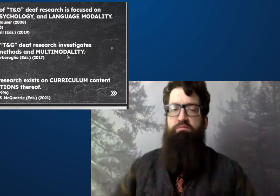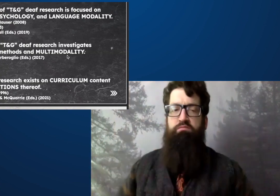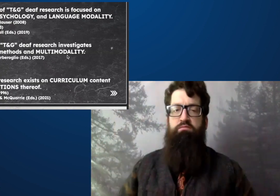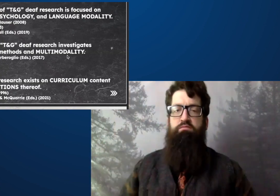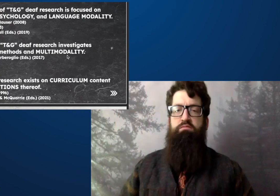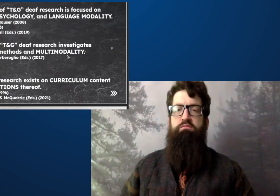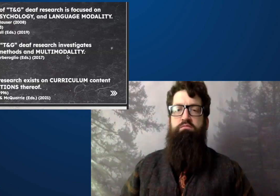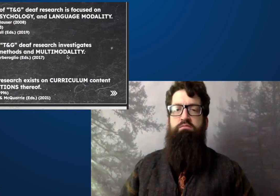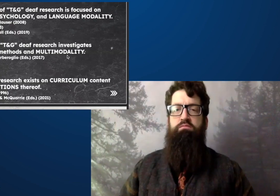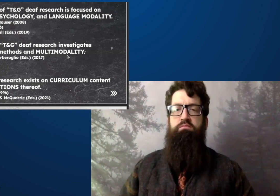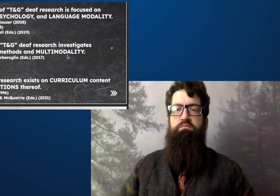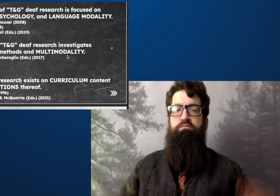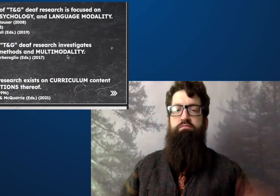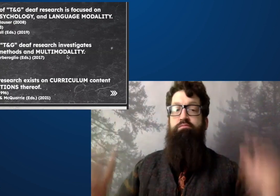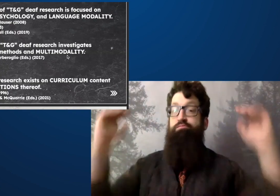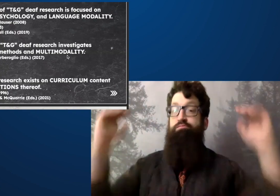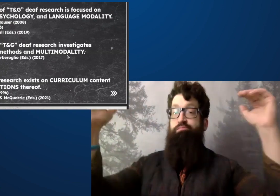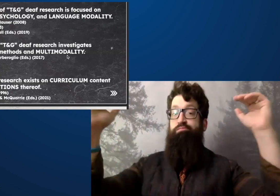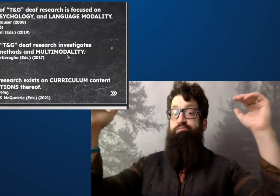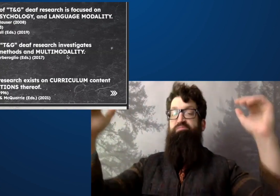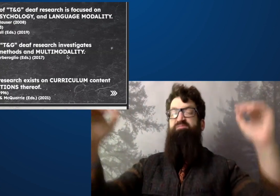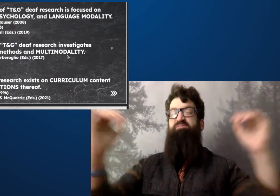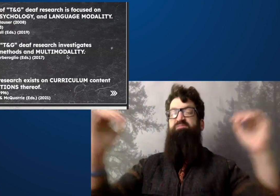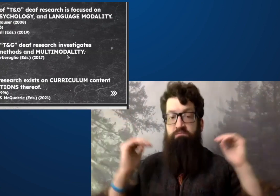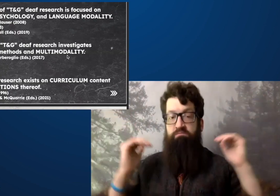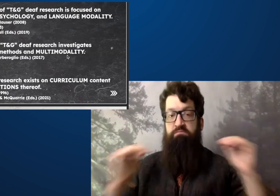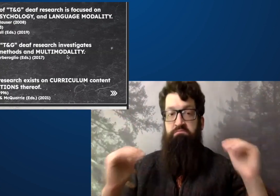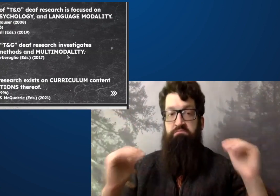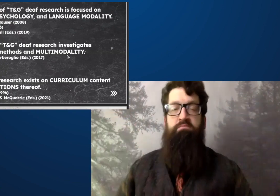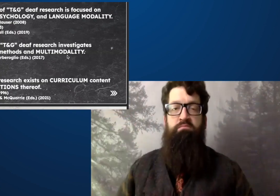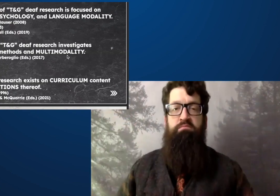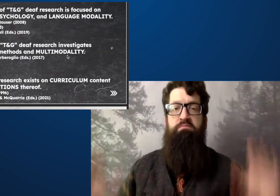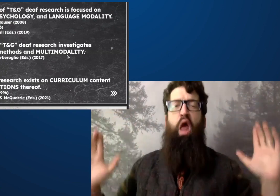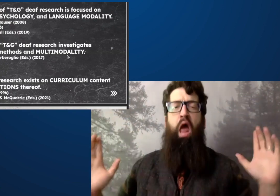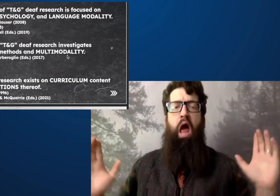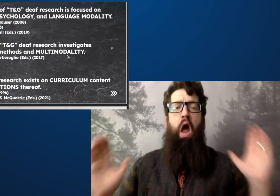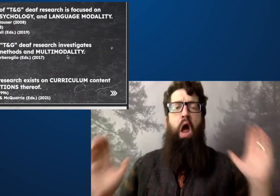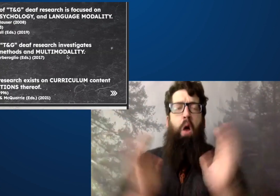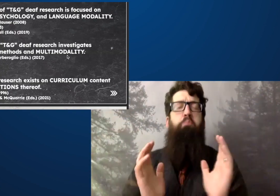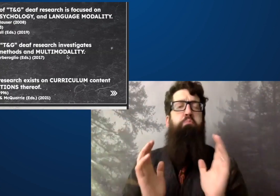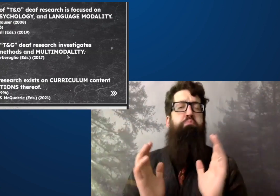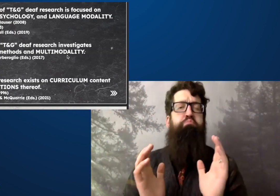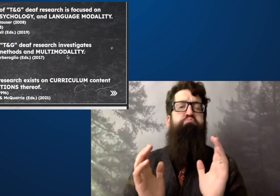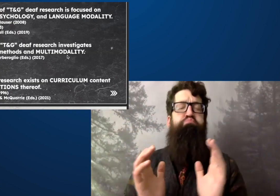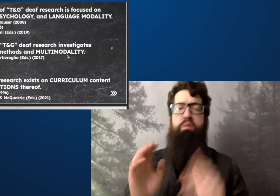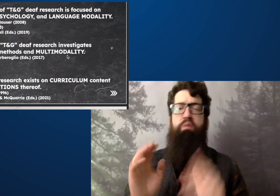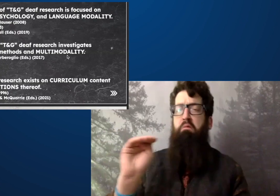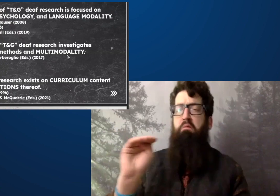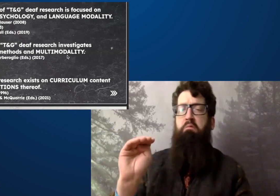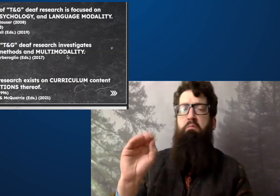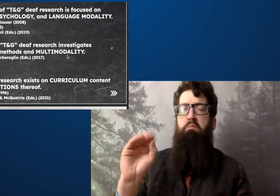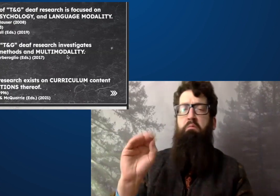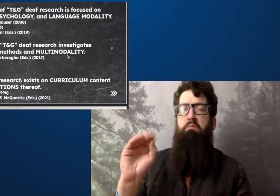And you can see how development of curriculum proceeds here.